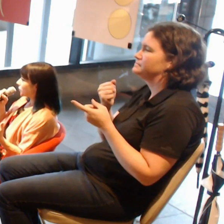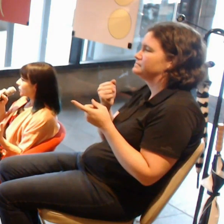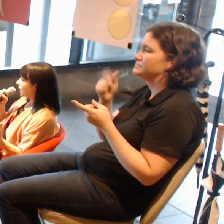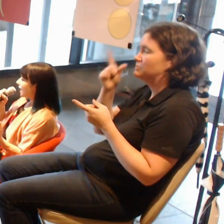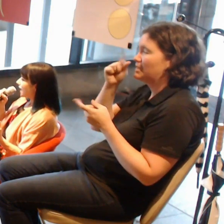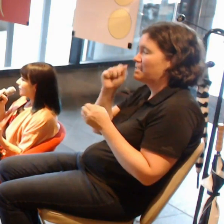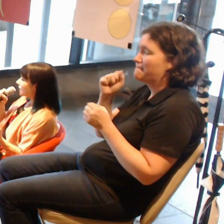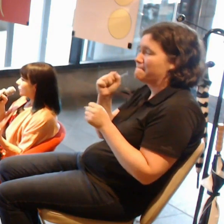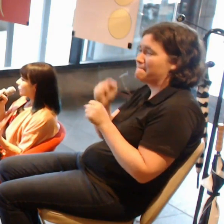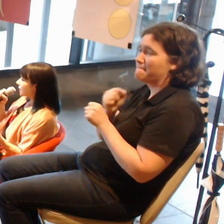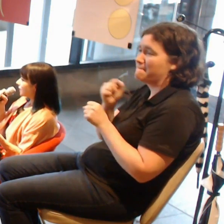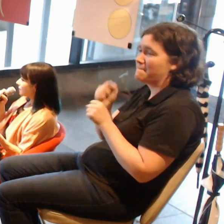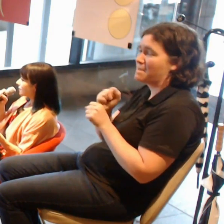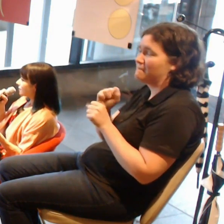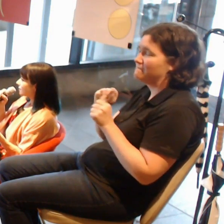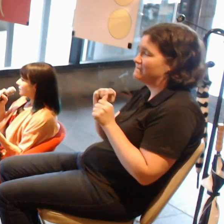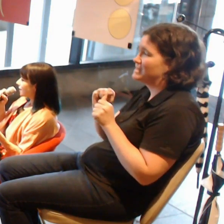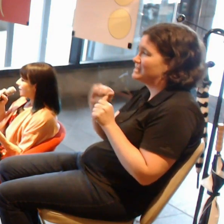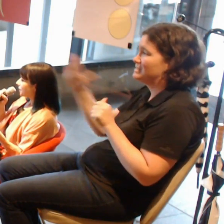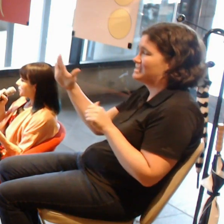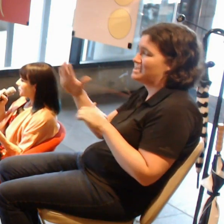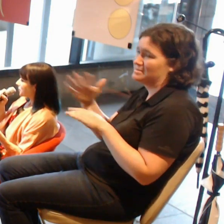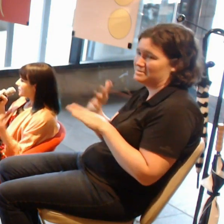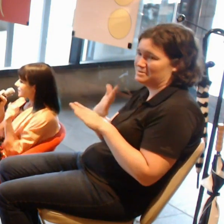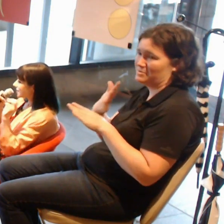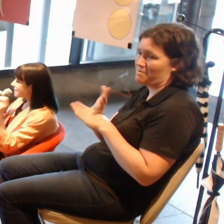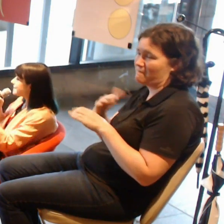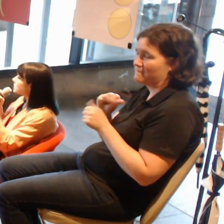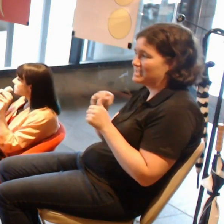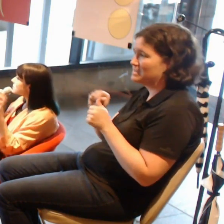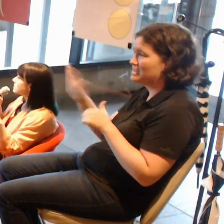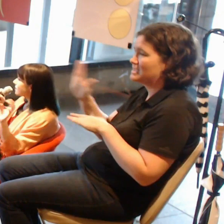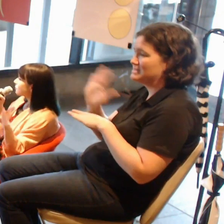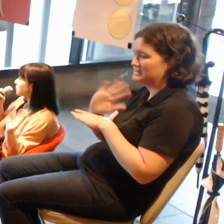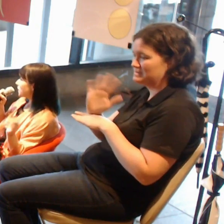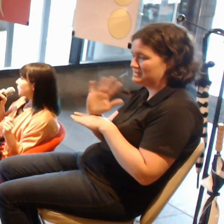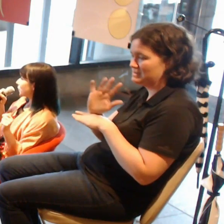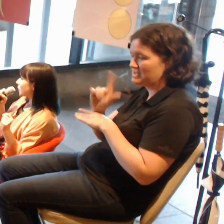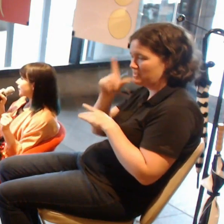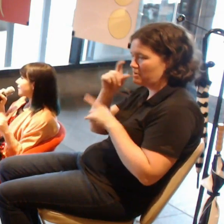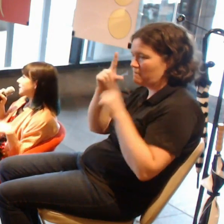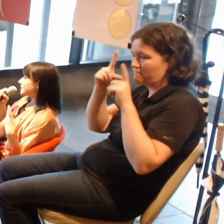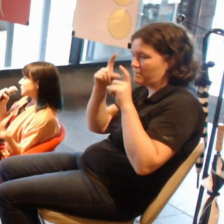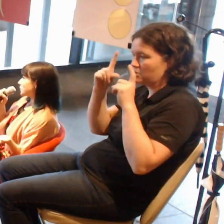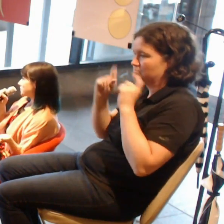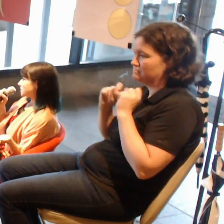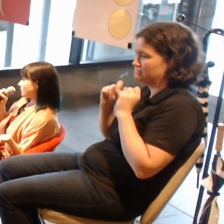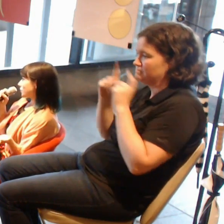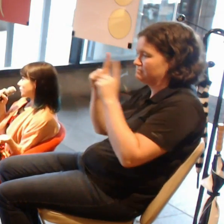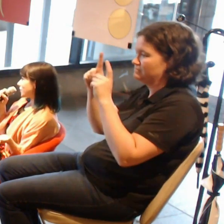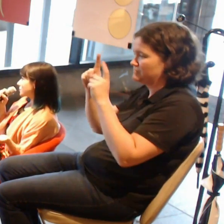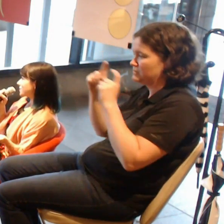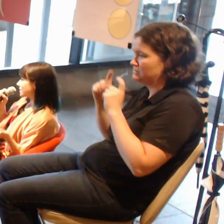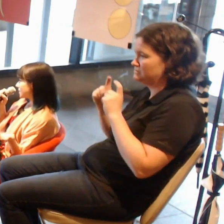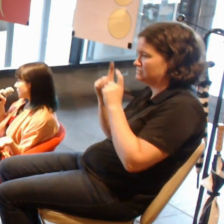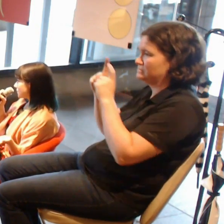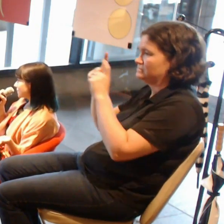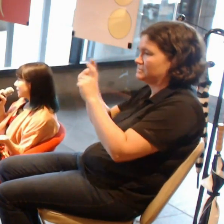and then you can take stills from that work and then edition them as photographs and then sell them.